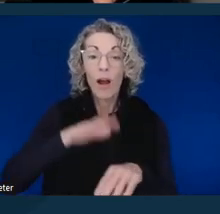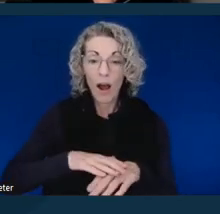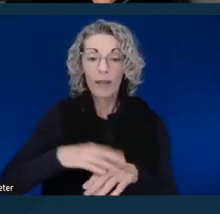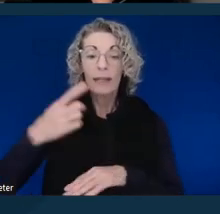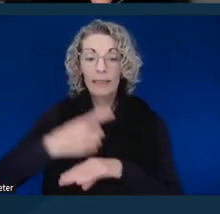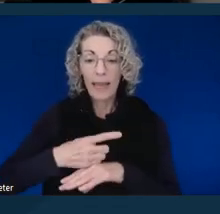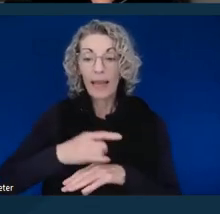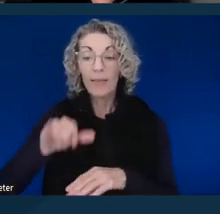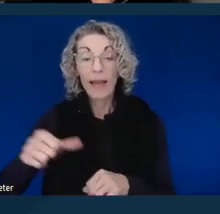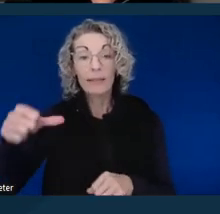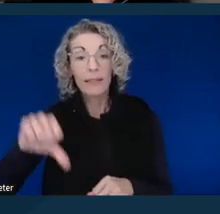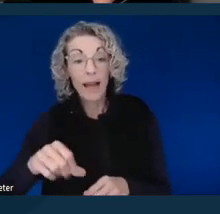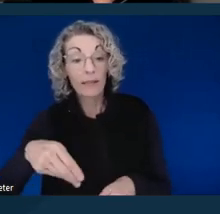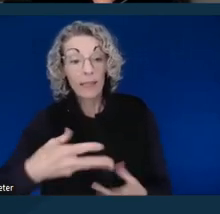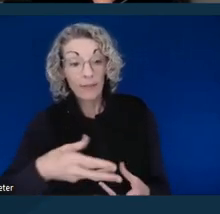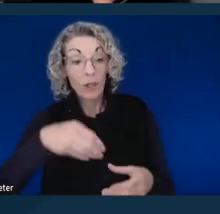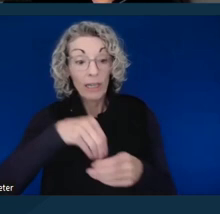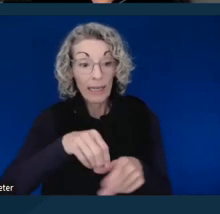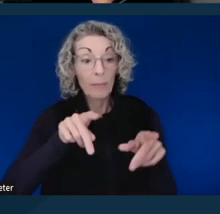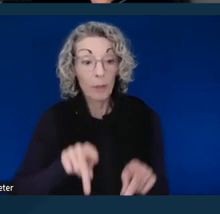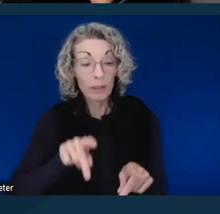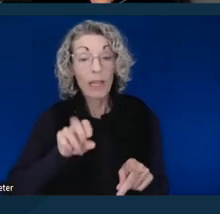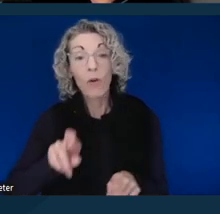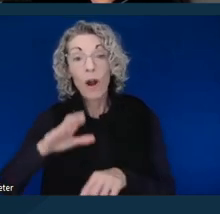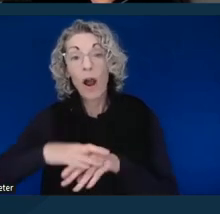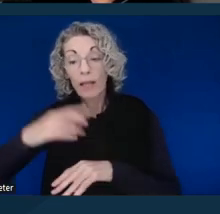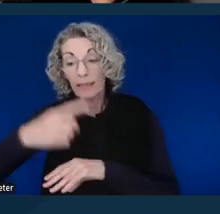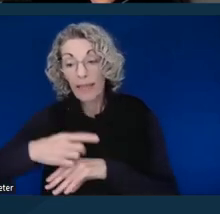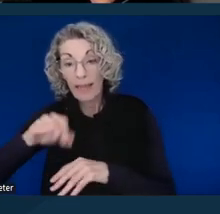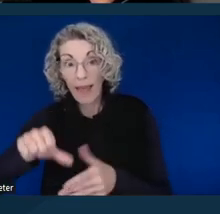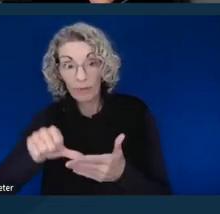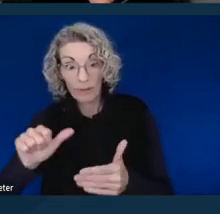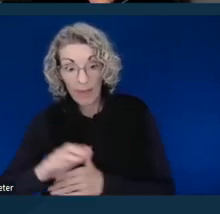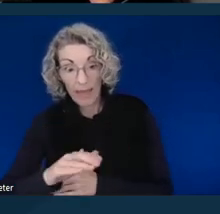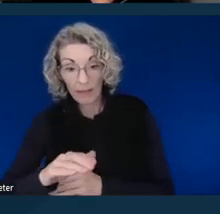or the date that it was mailed. And there's no way to get additional time.